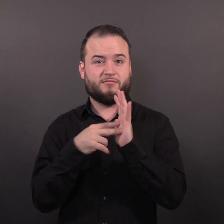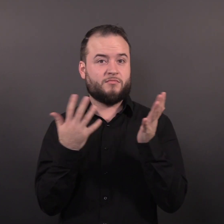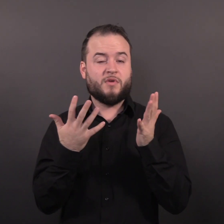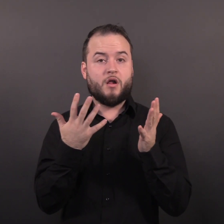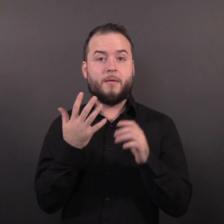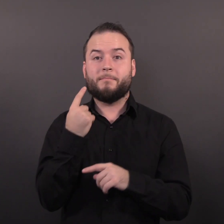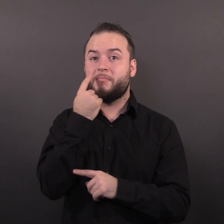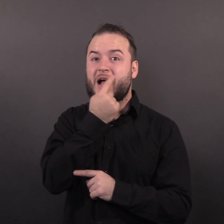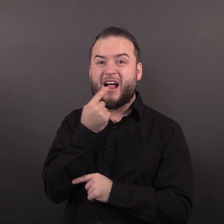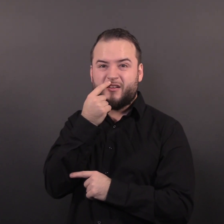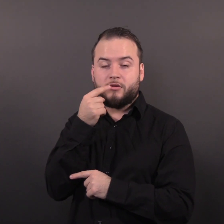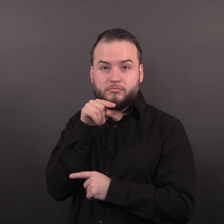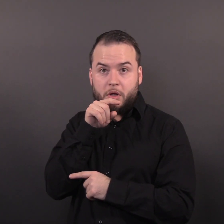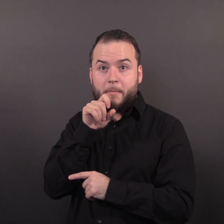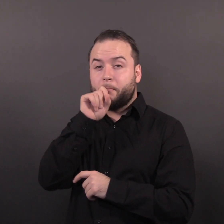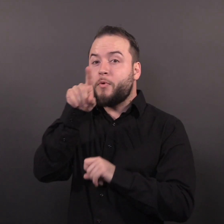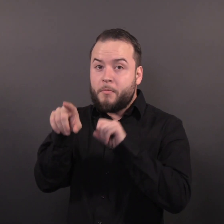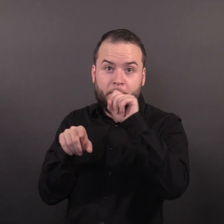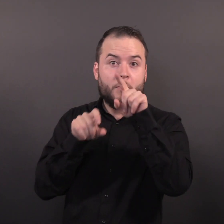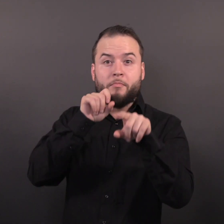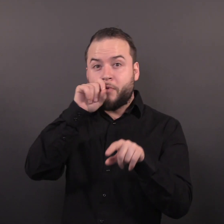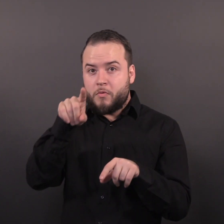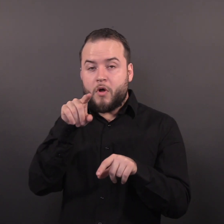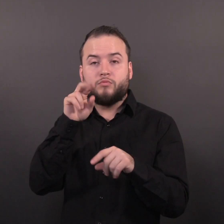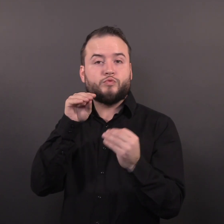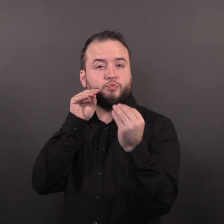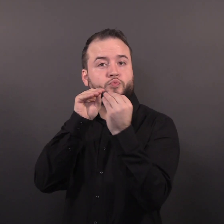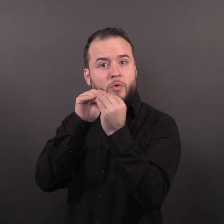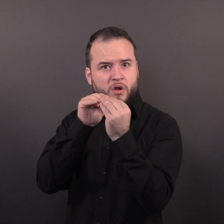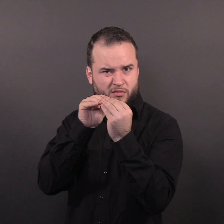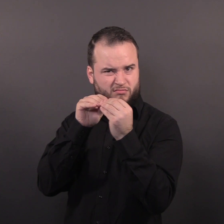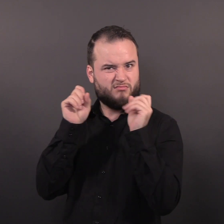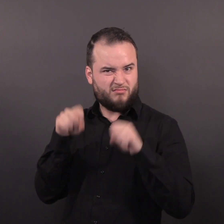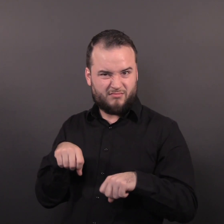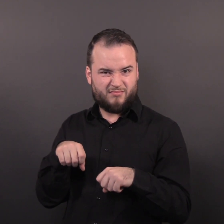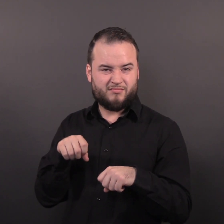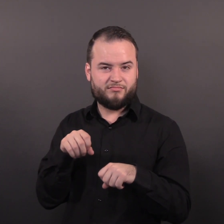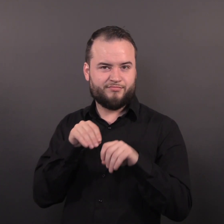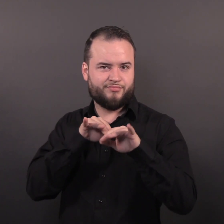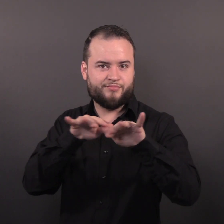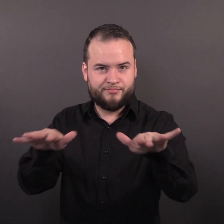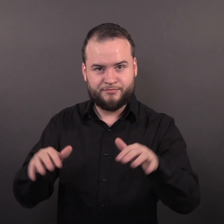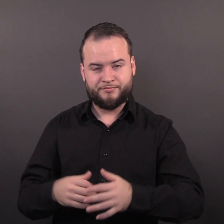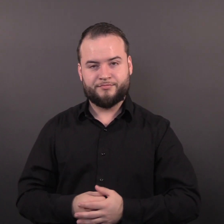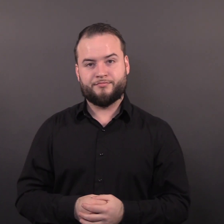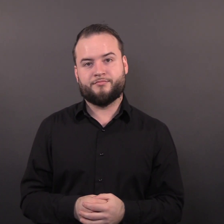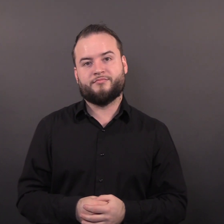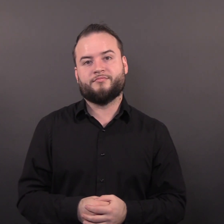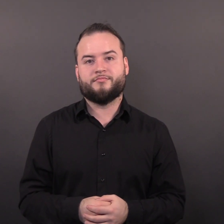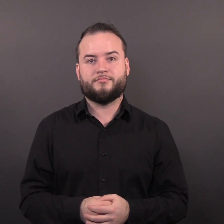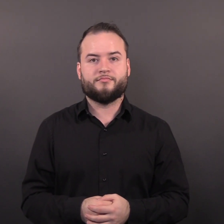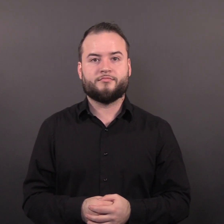contact with the mouth, respiratory droplets and possibly through short-range aerosols.